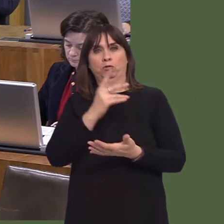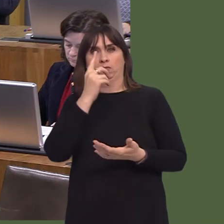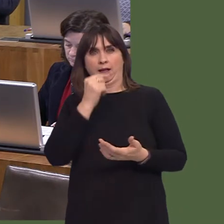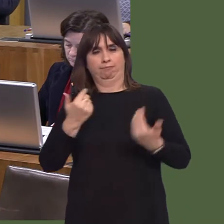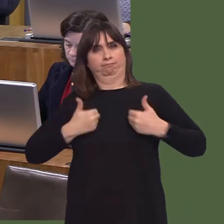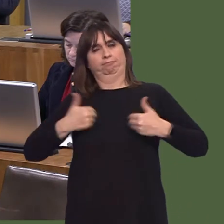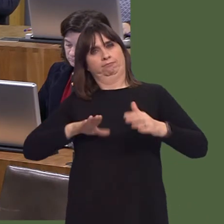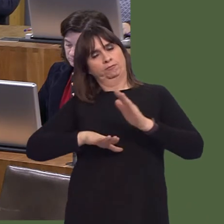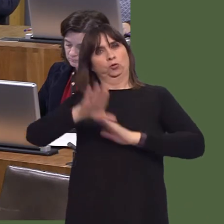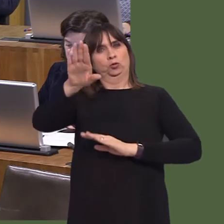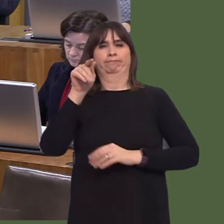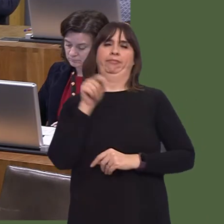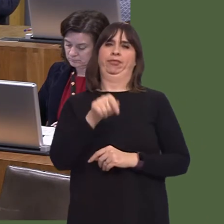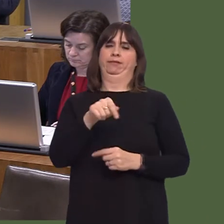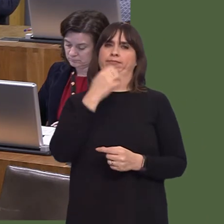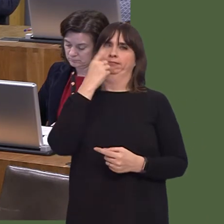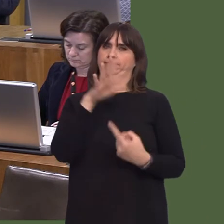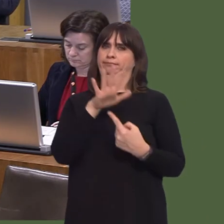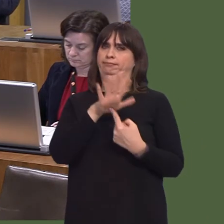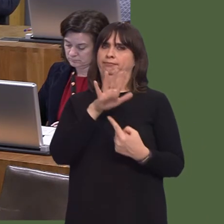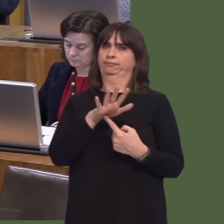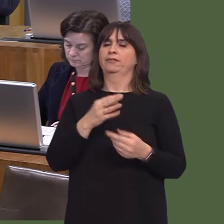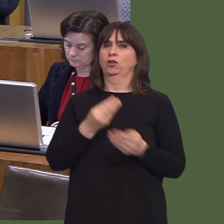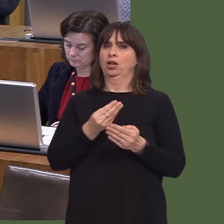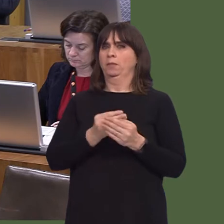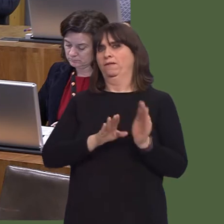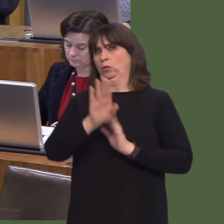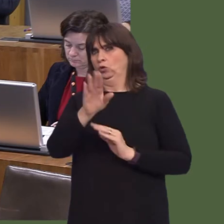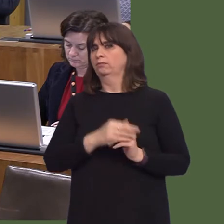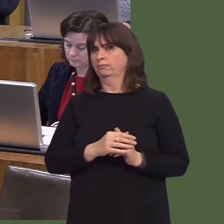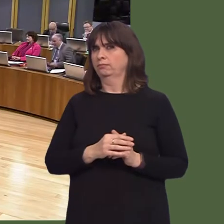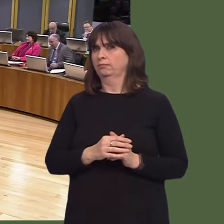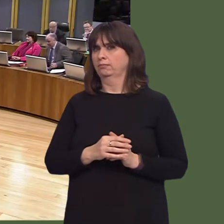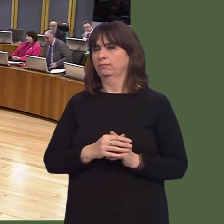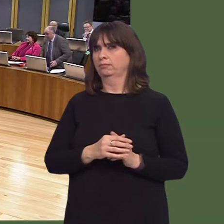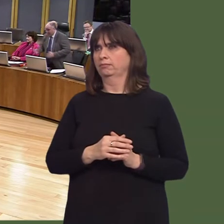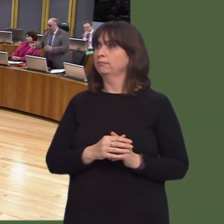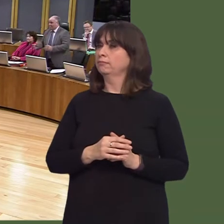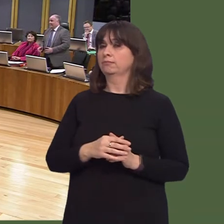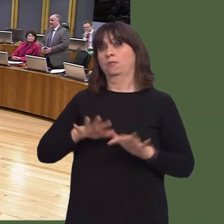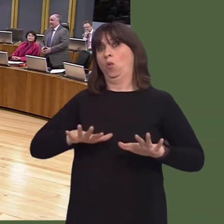Financial Capability Week, found that many young people about to turn 18 in Wales are ill-prepared for dealing with adult financial responsibilities.